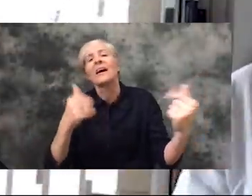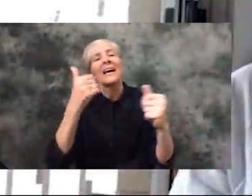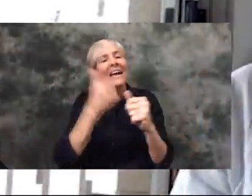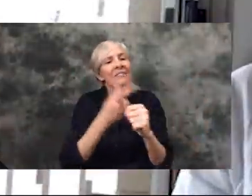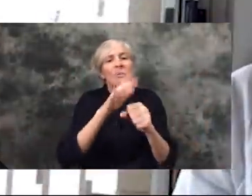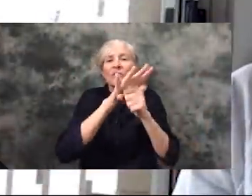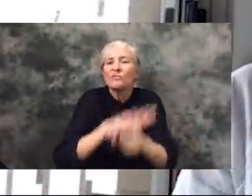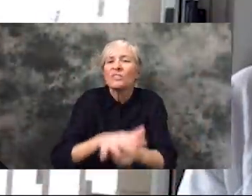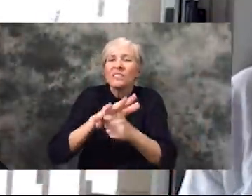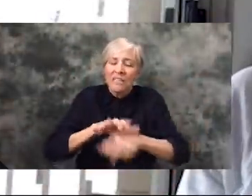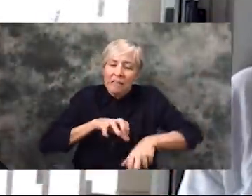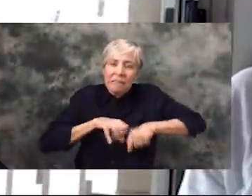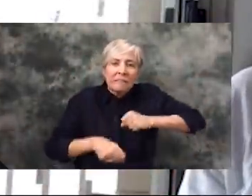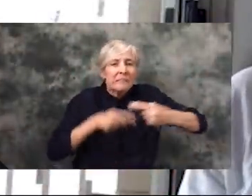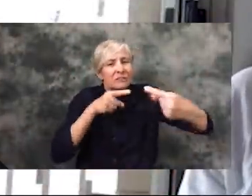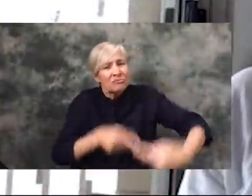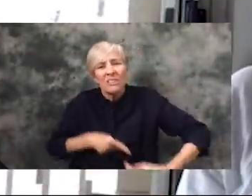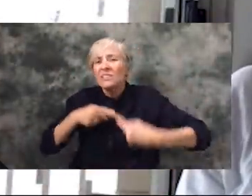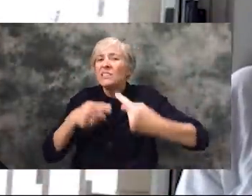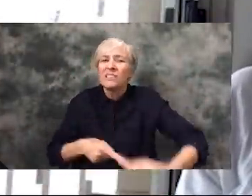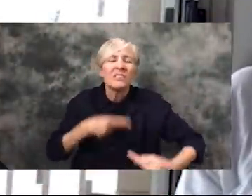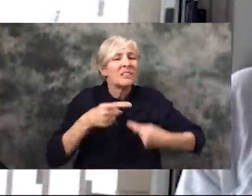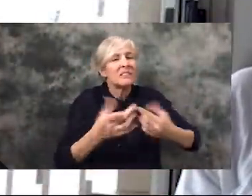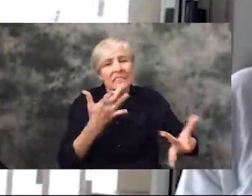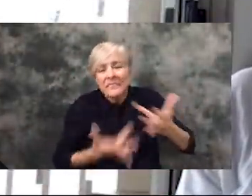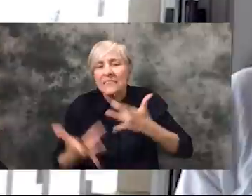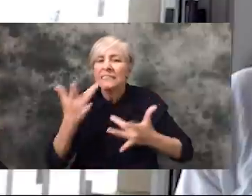moment is going to be going through their own turmoil, and their own hardship.